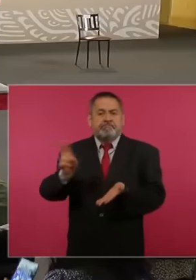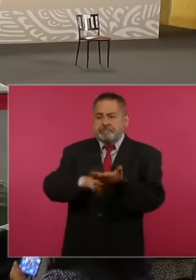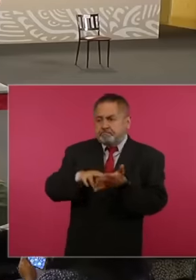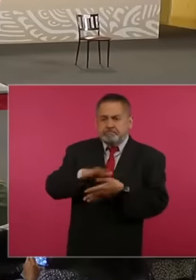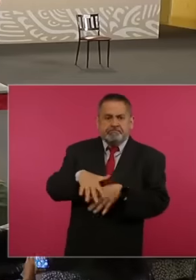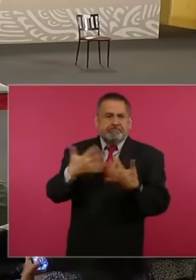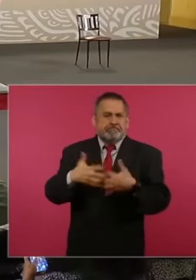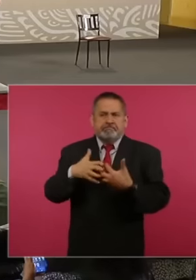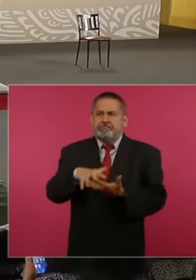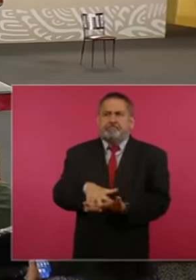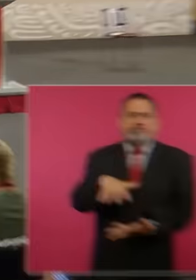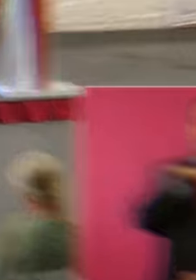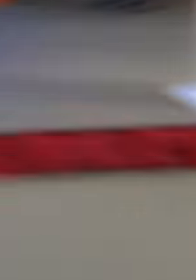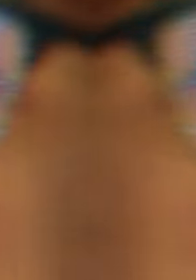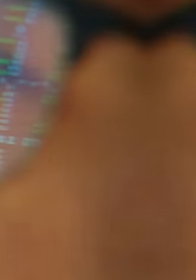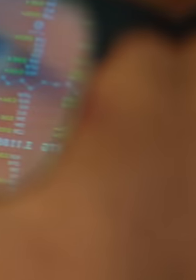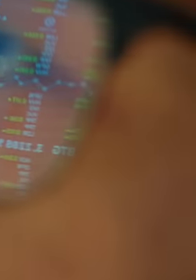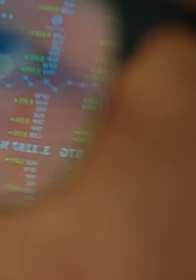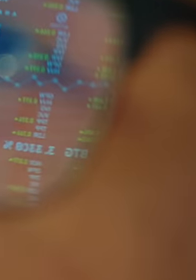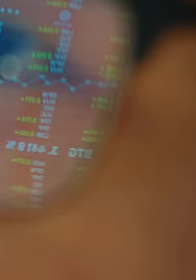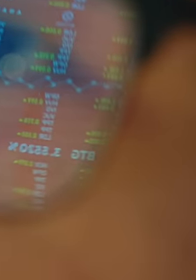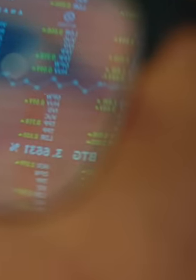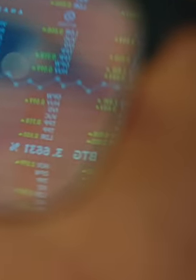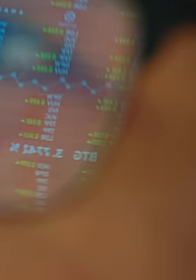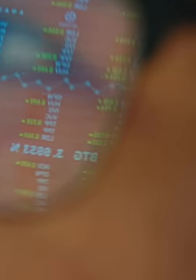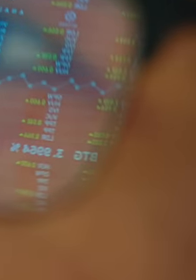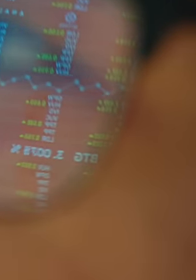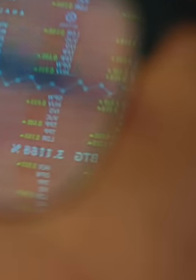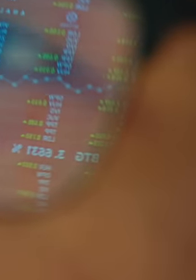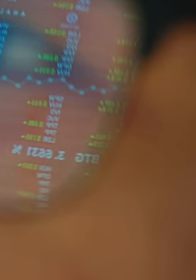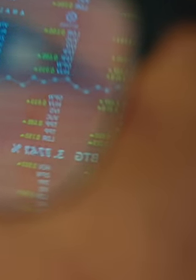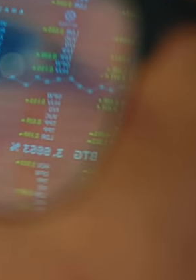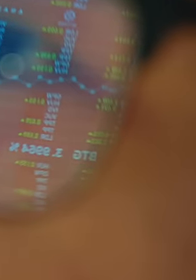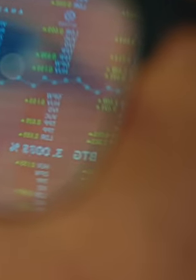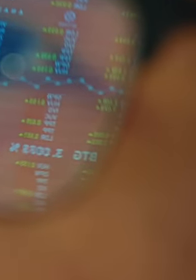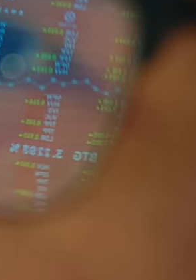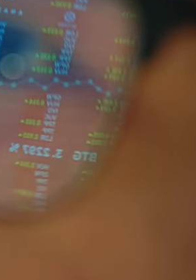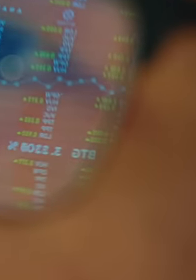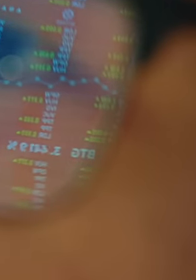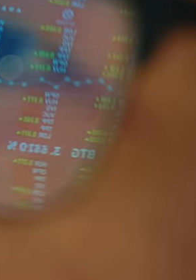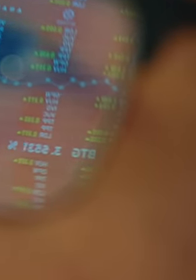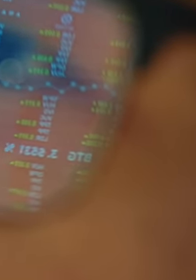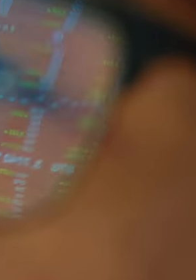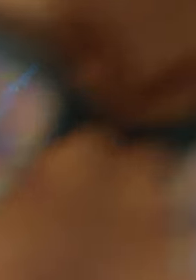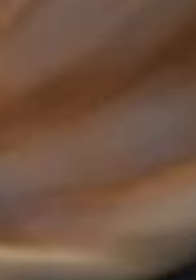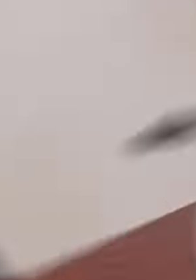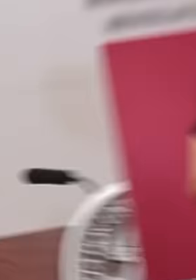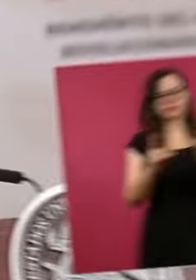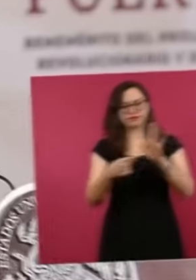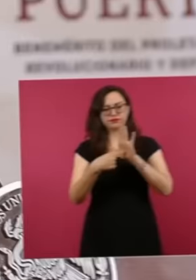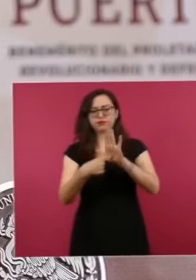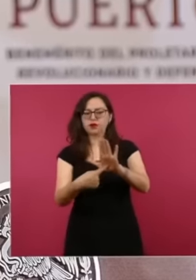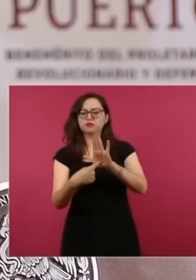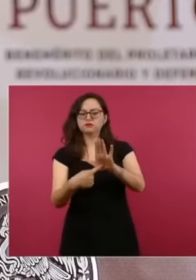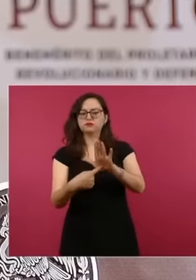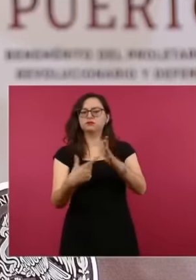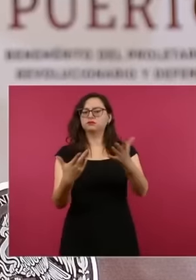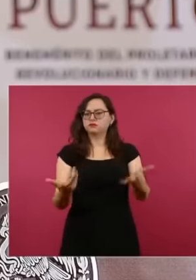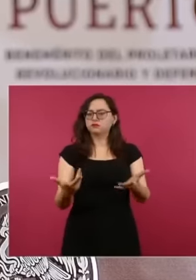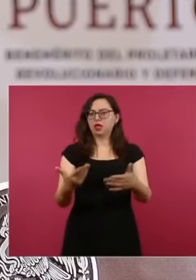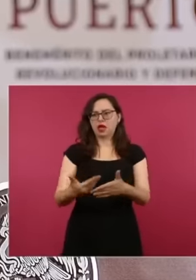and the director of Pemex announce the list of foreign businessmen who stole from Mexico,